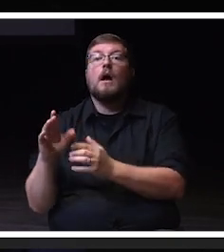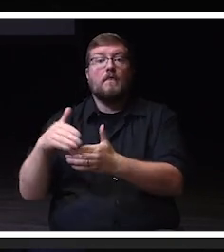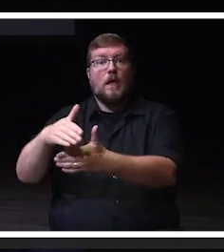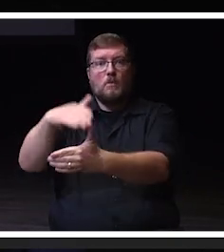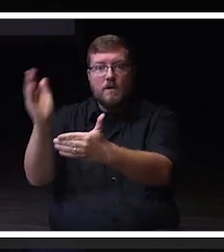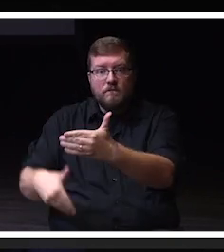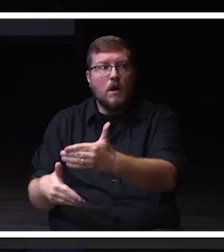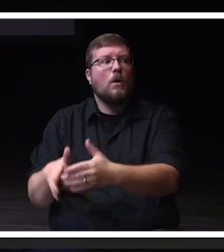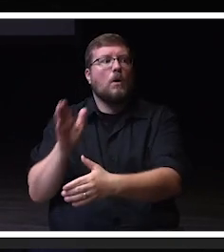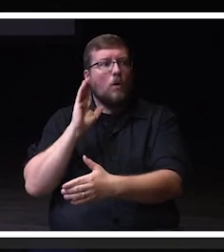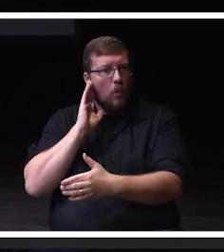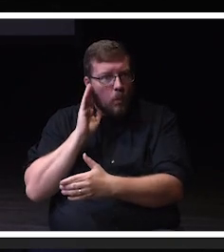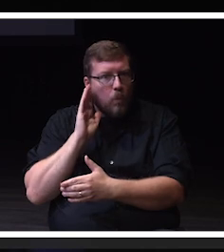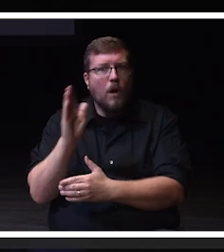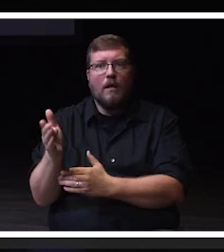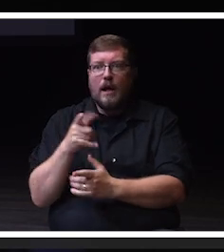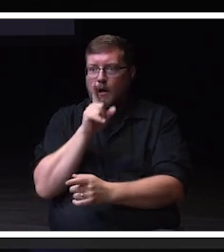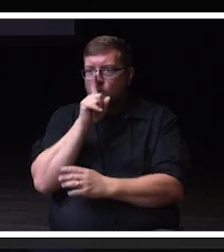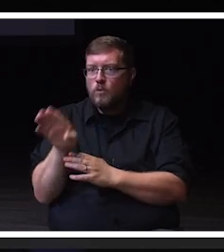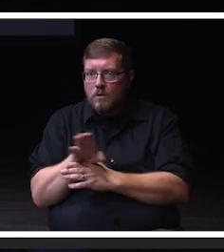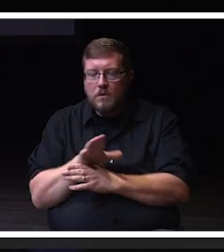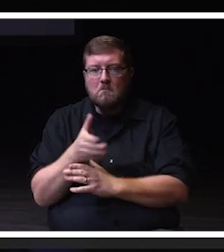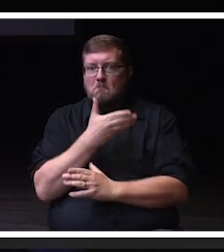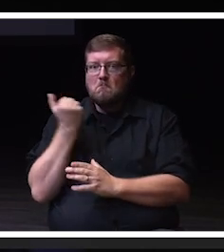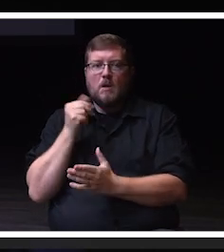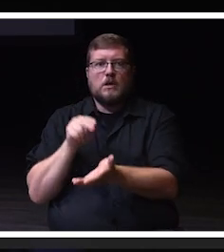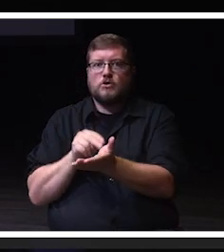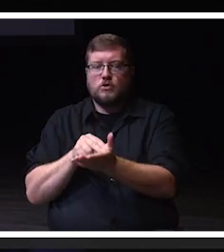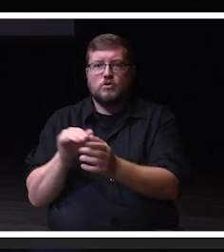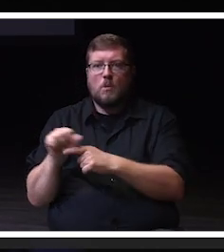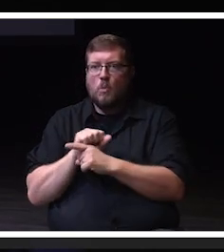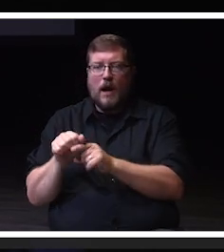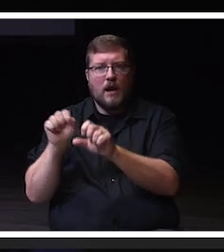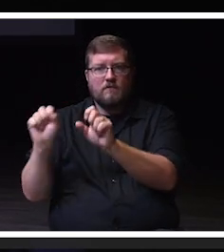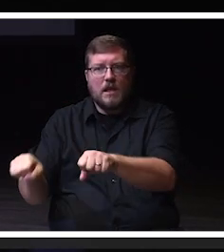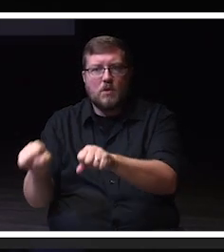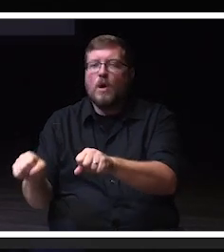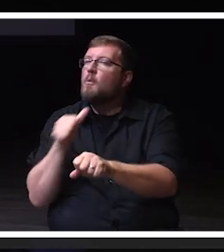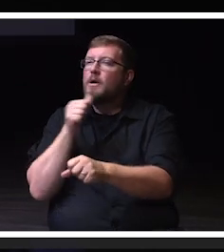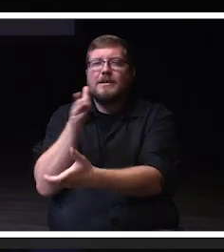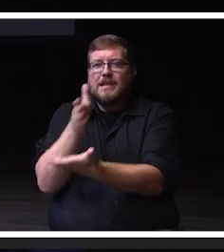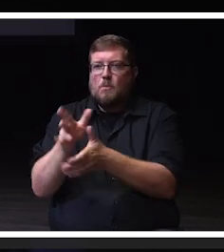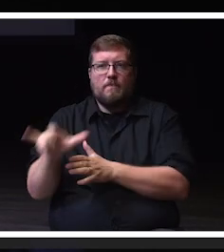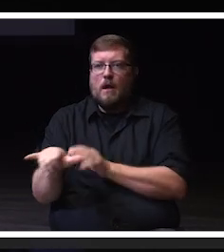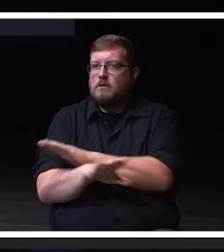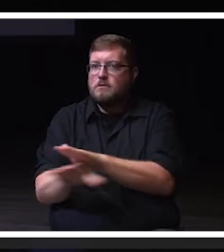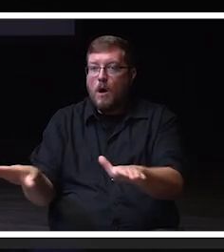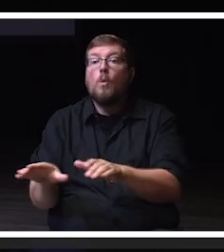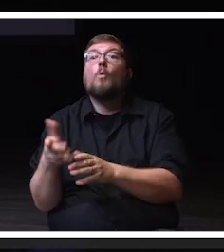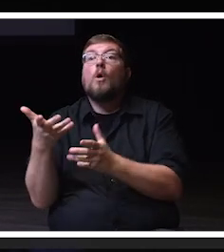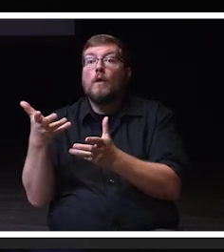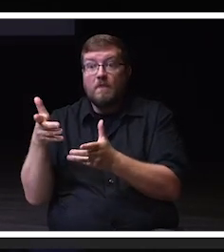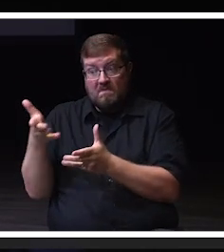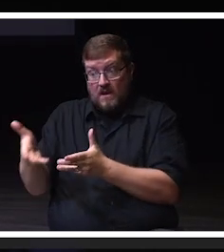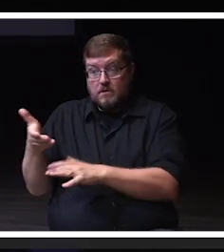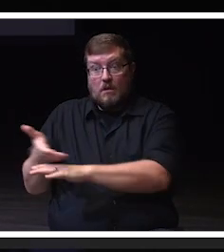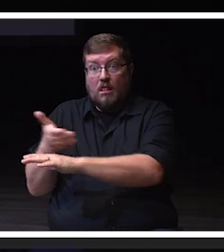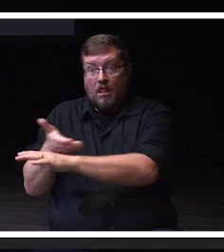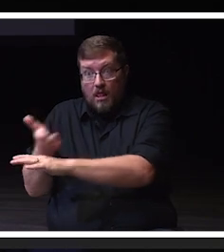right at the Rock County Campus. And we are not done there. Work is already beginning on the next two phases of access